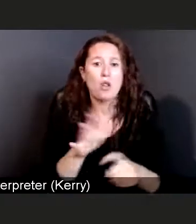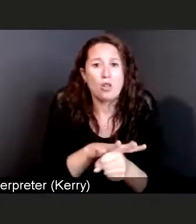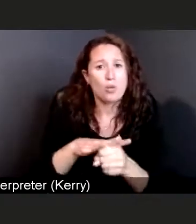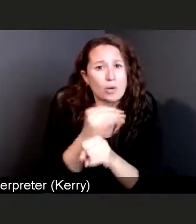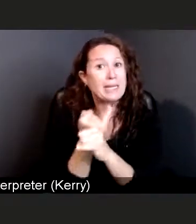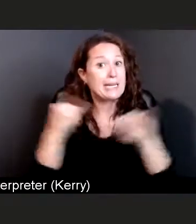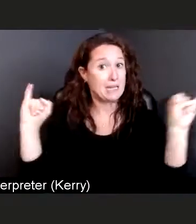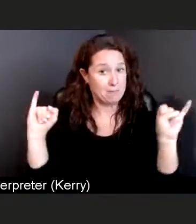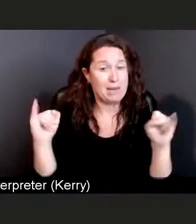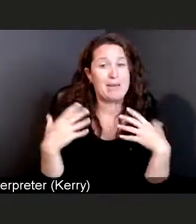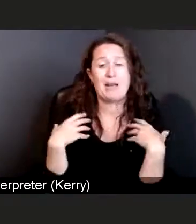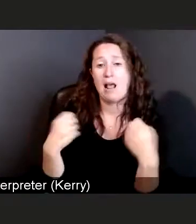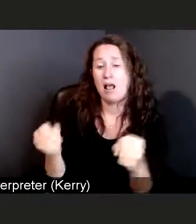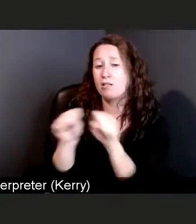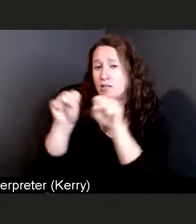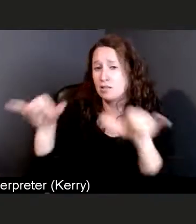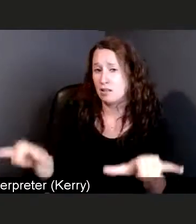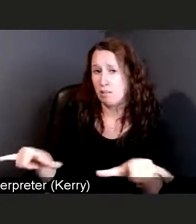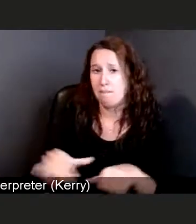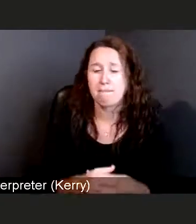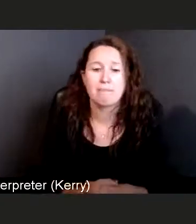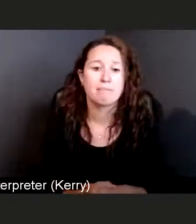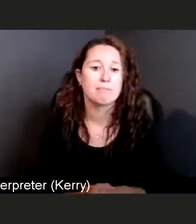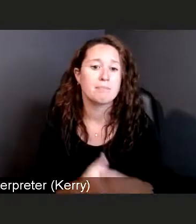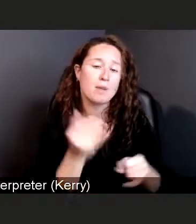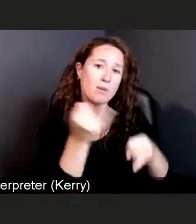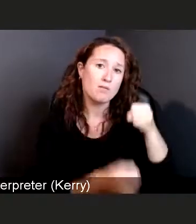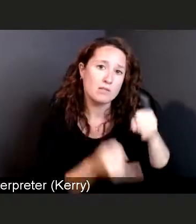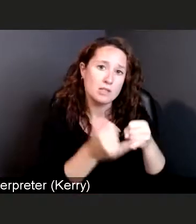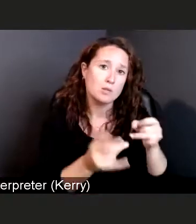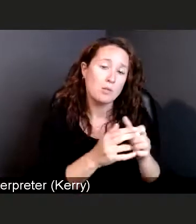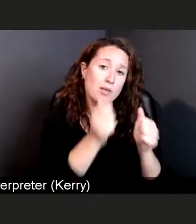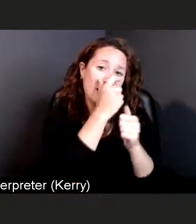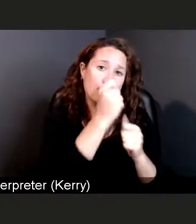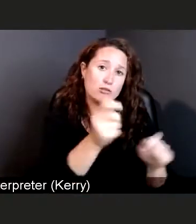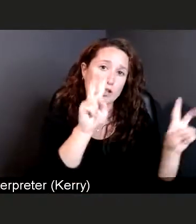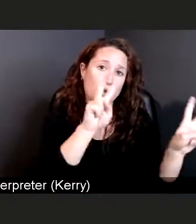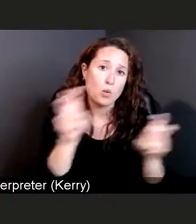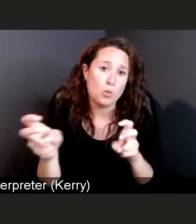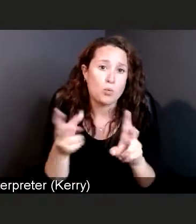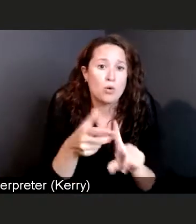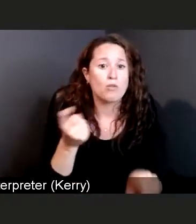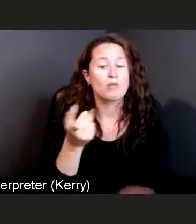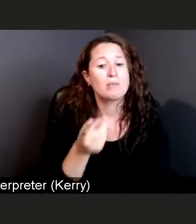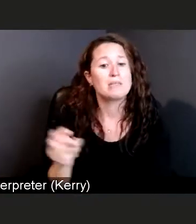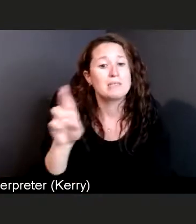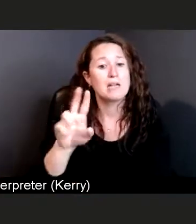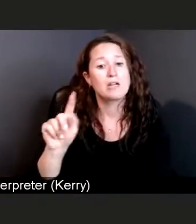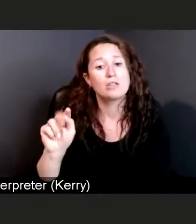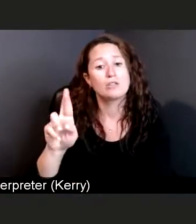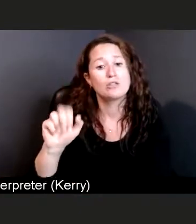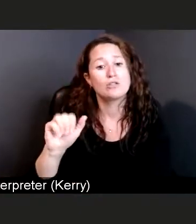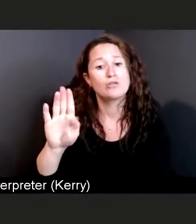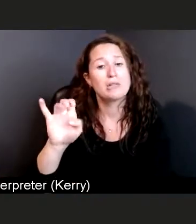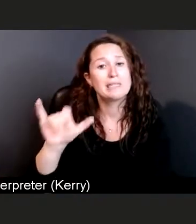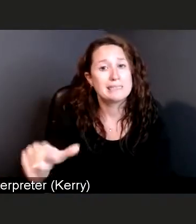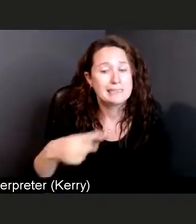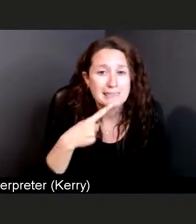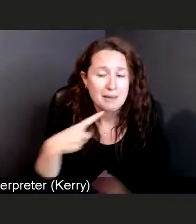I'm gonna finish off with an interesting quote. This is from Dr. Tracy, who said about the pandemic,